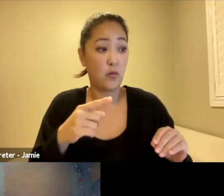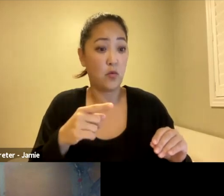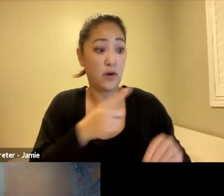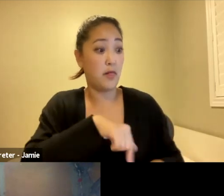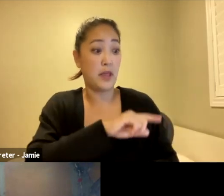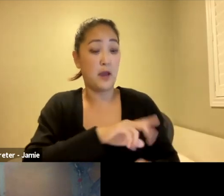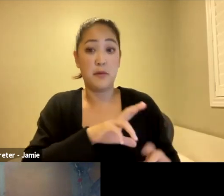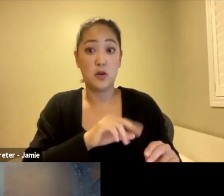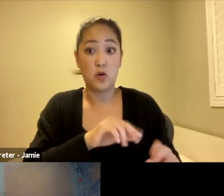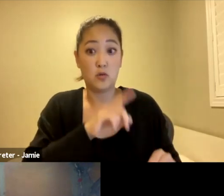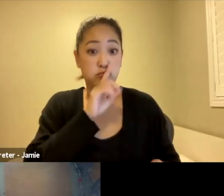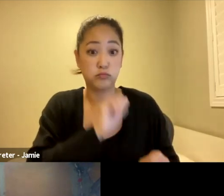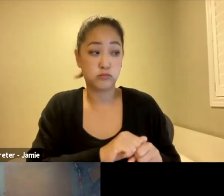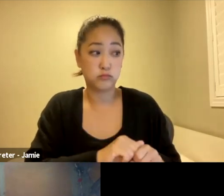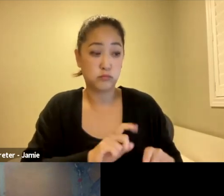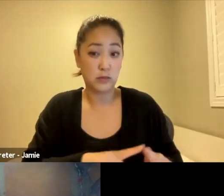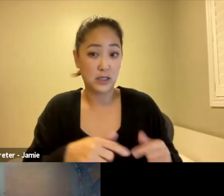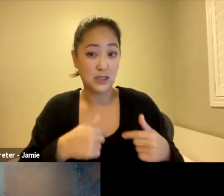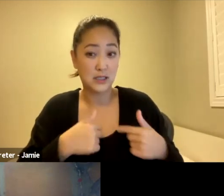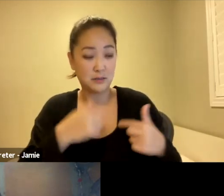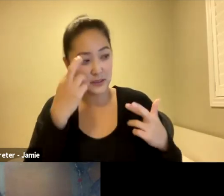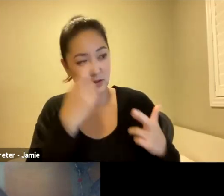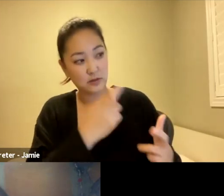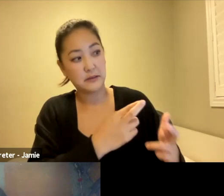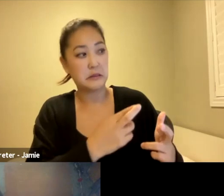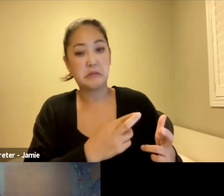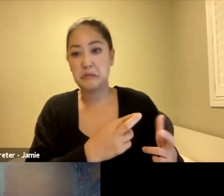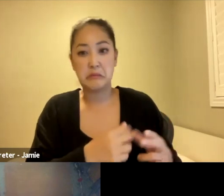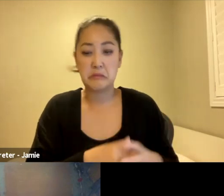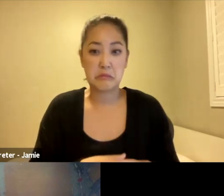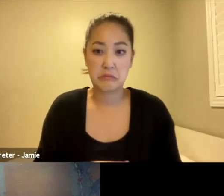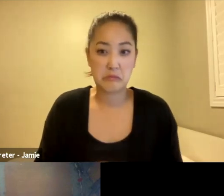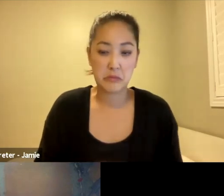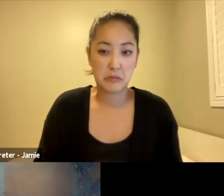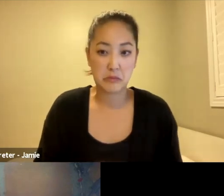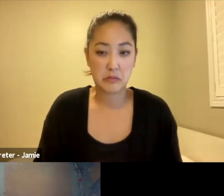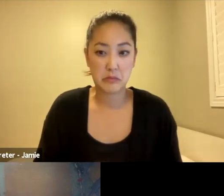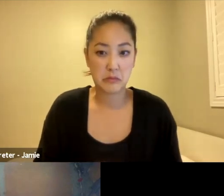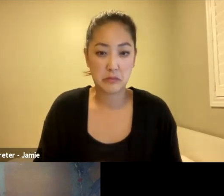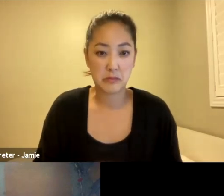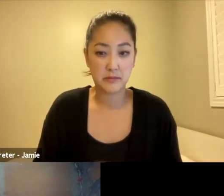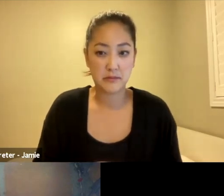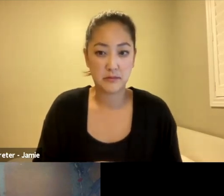But I never expected that Iwianch was going to catch my friend's brother-in-law at the time we